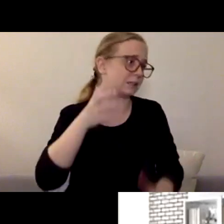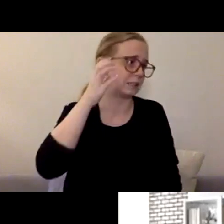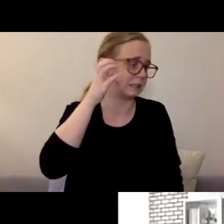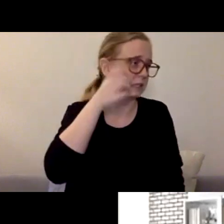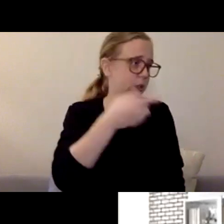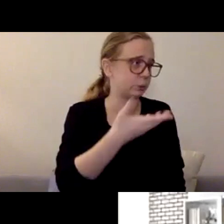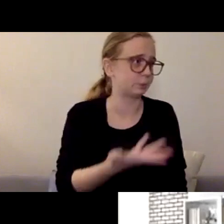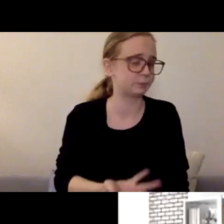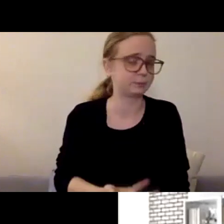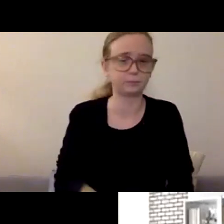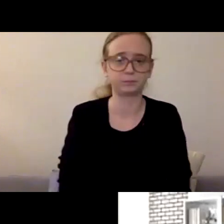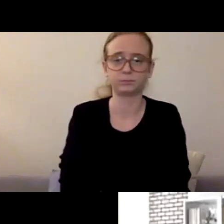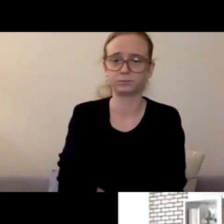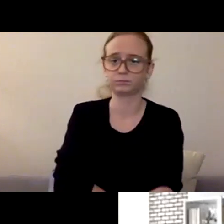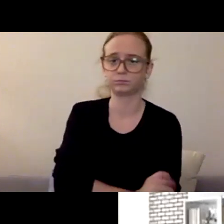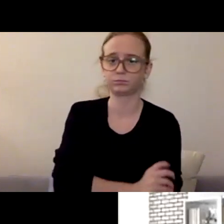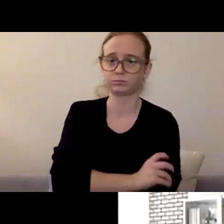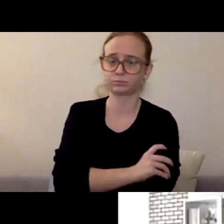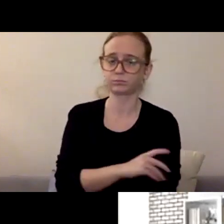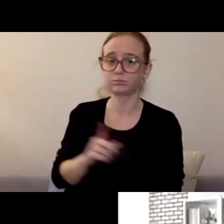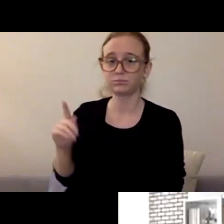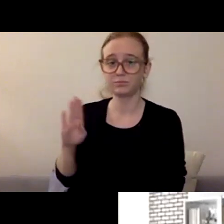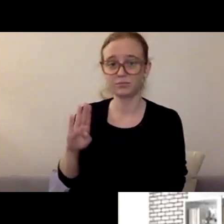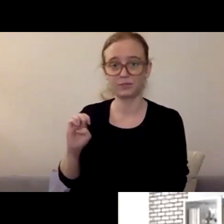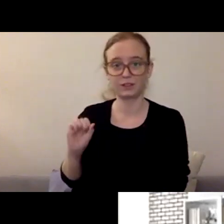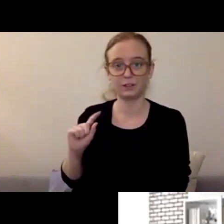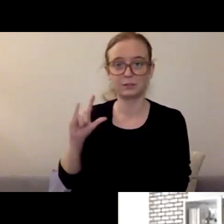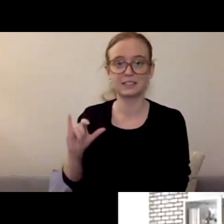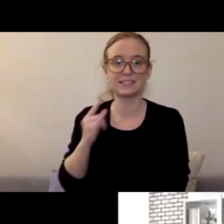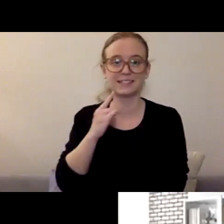I think, speaking specifically to the one point that you brought up